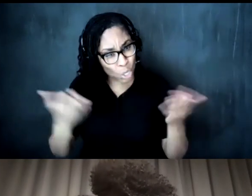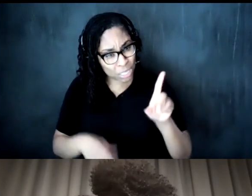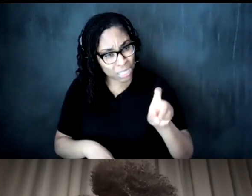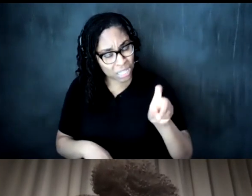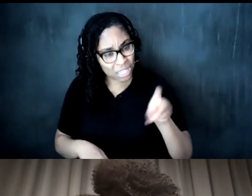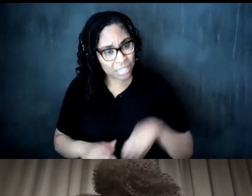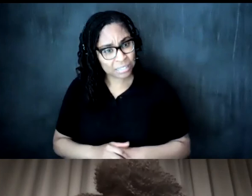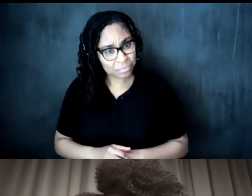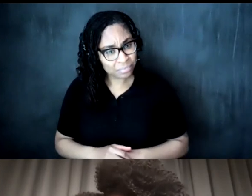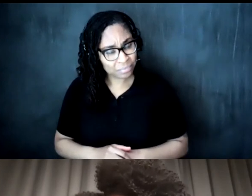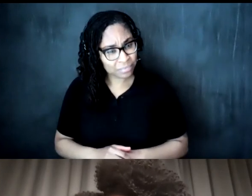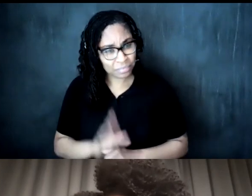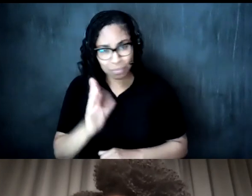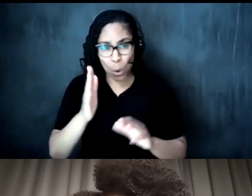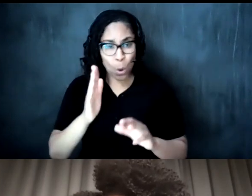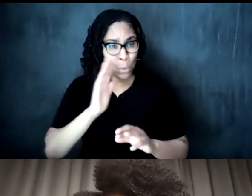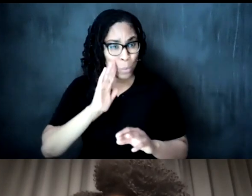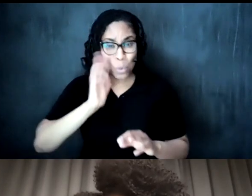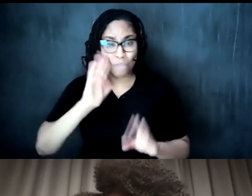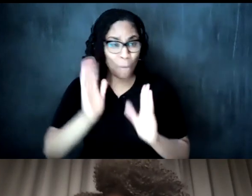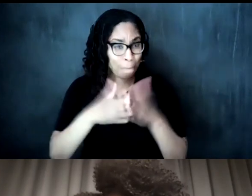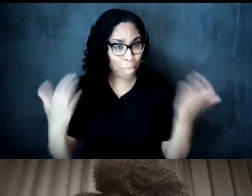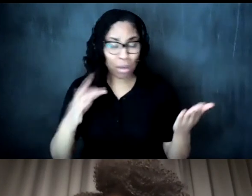or is your book coming out because i would love to share this